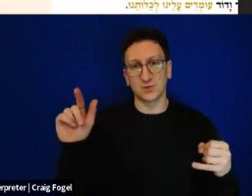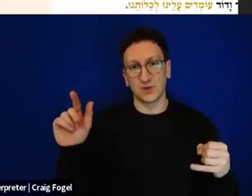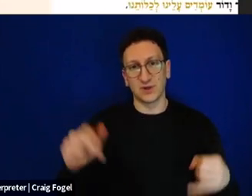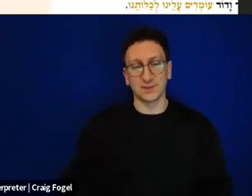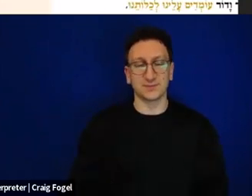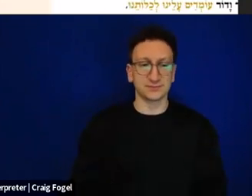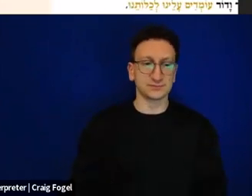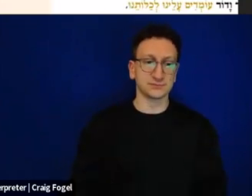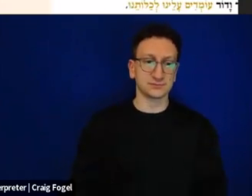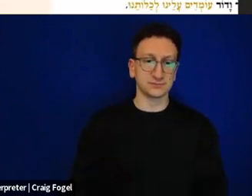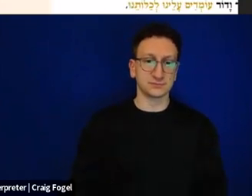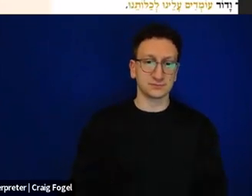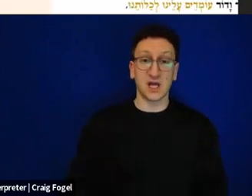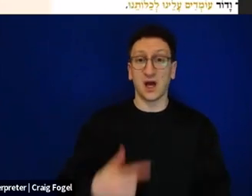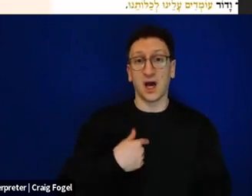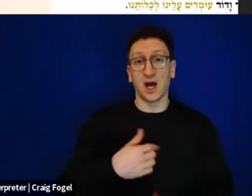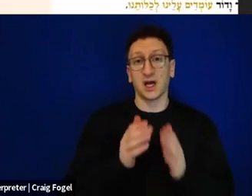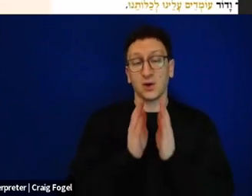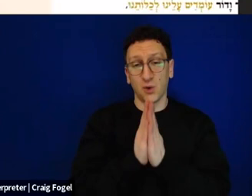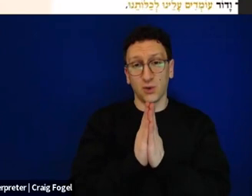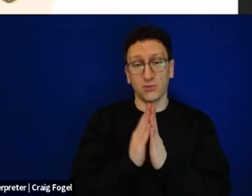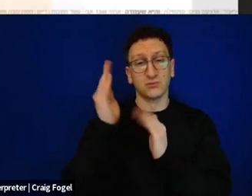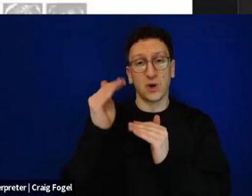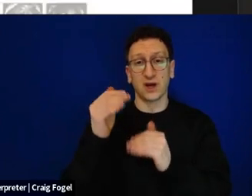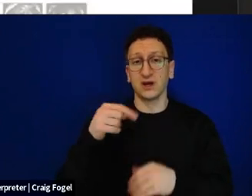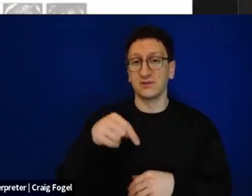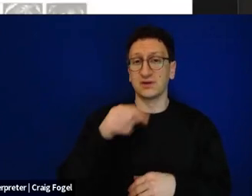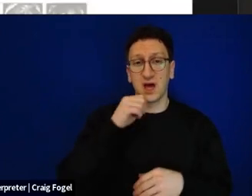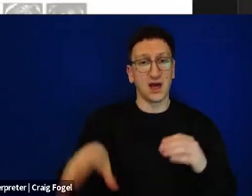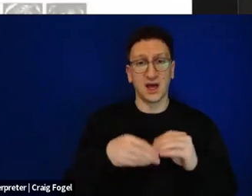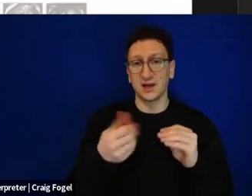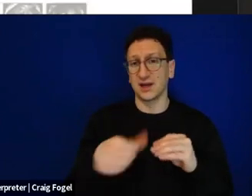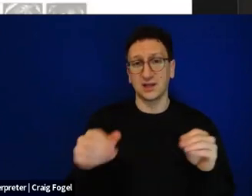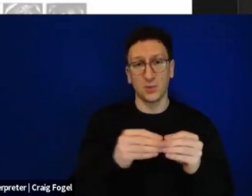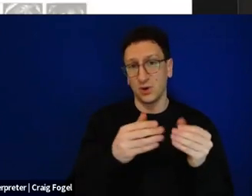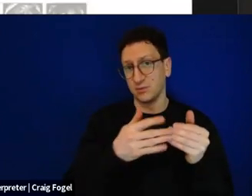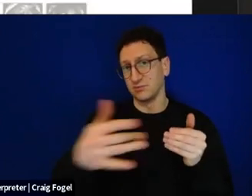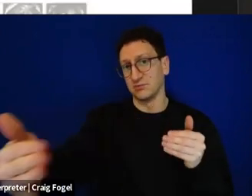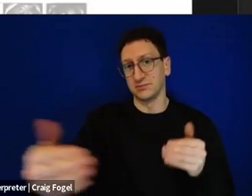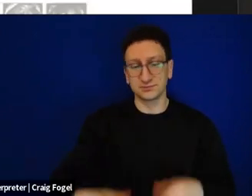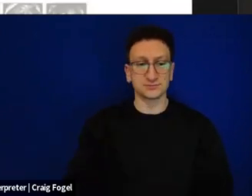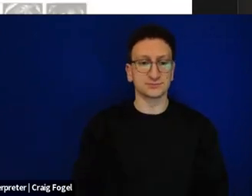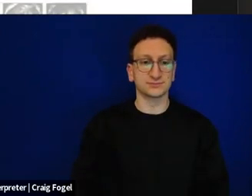And may this list not get any longer. Let's turn in a slightly different direction.